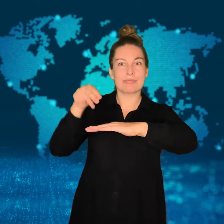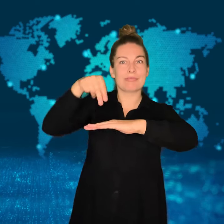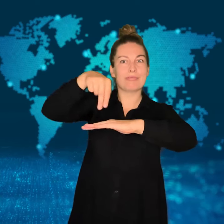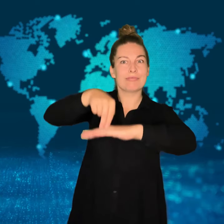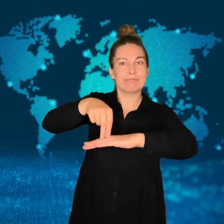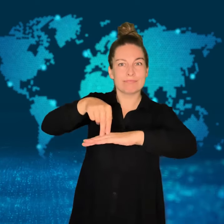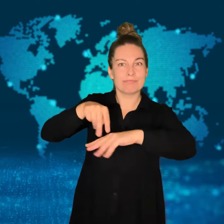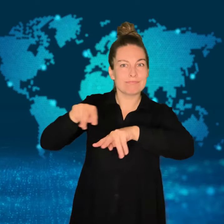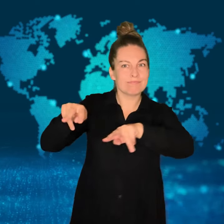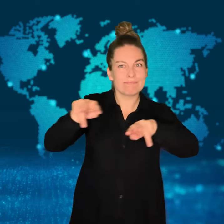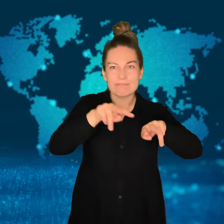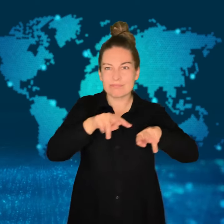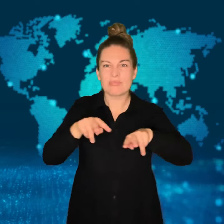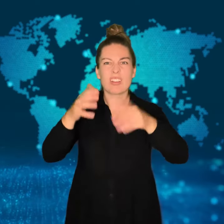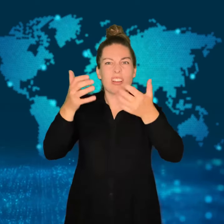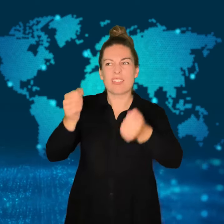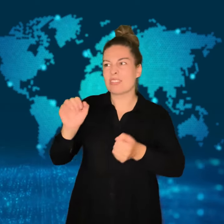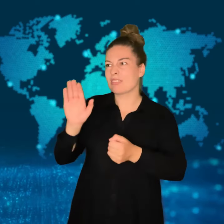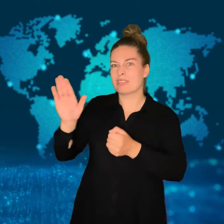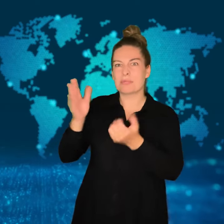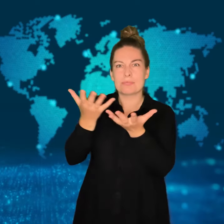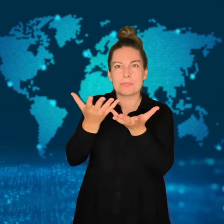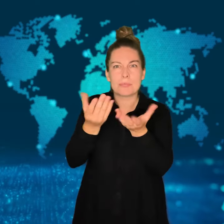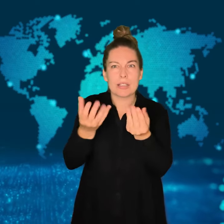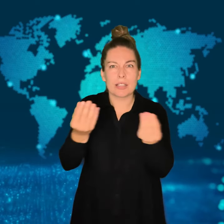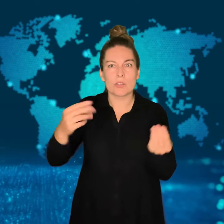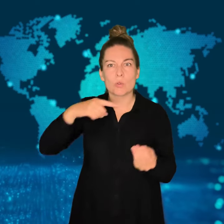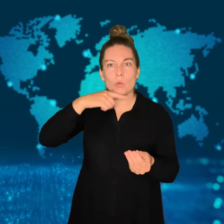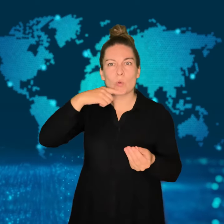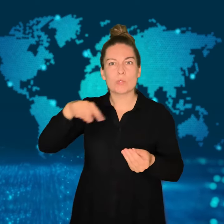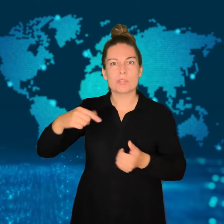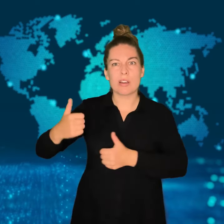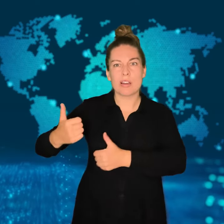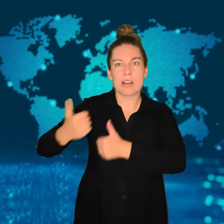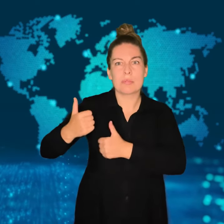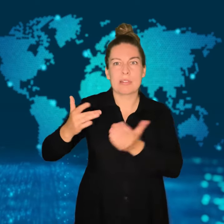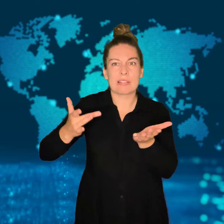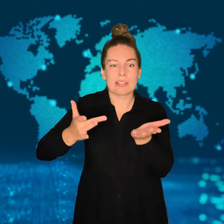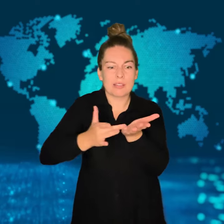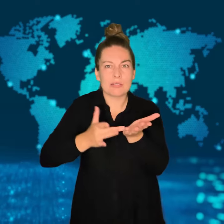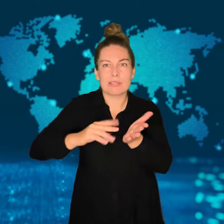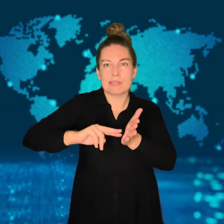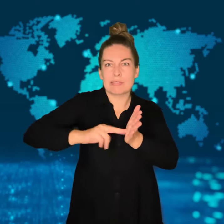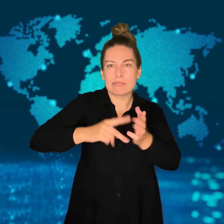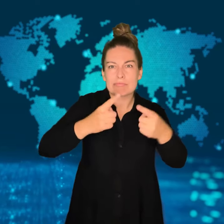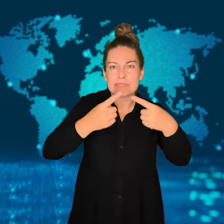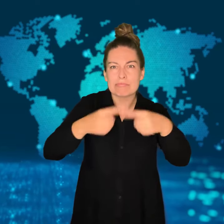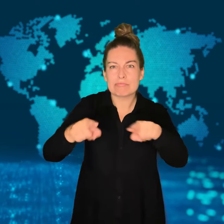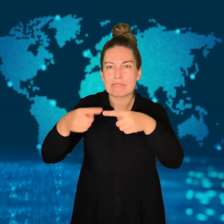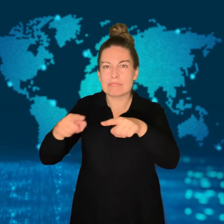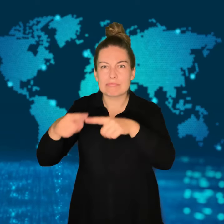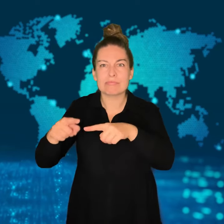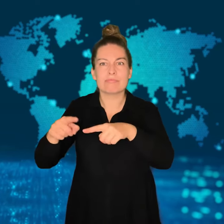The island was recaptured by Ukraine four months later.